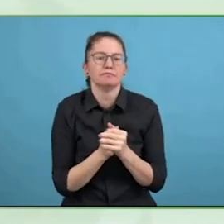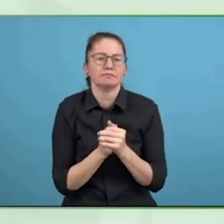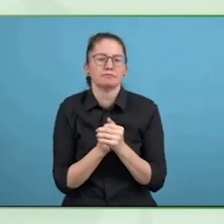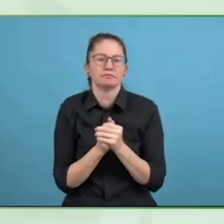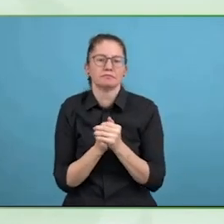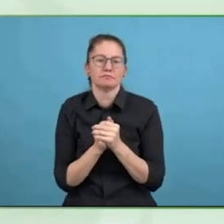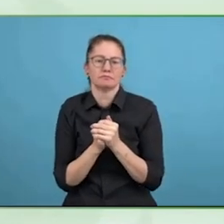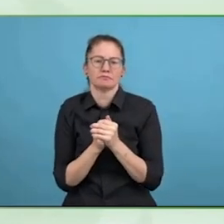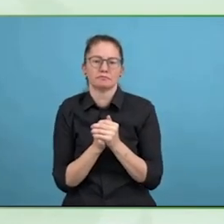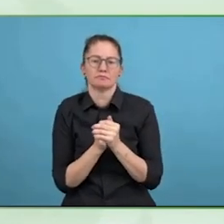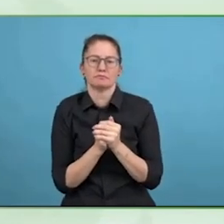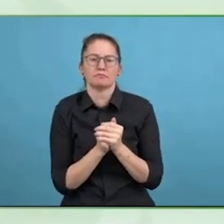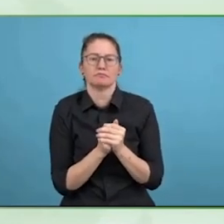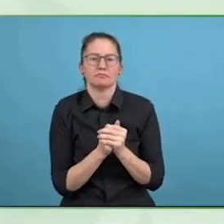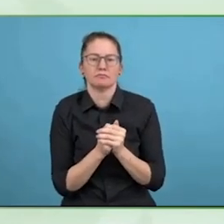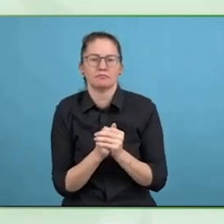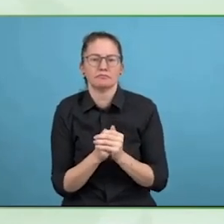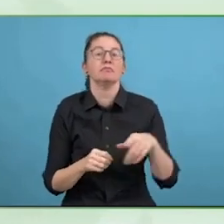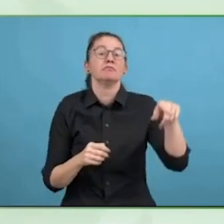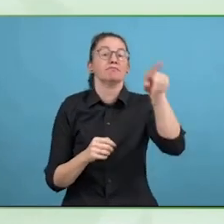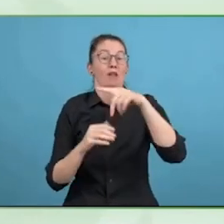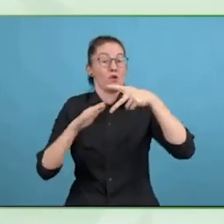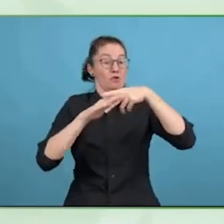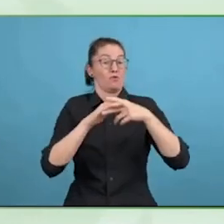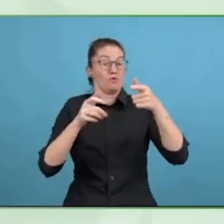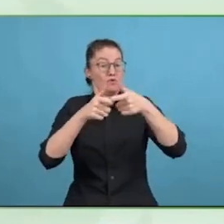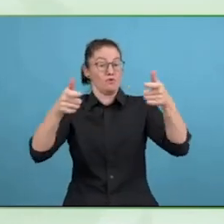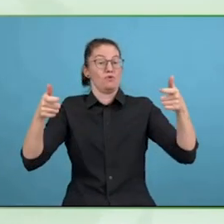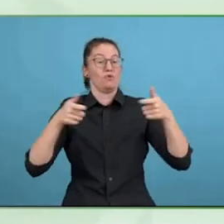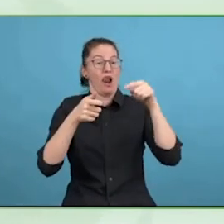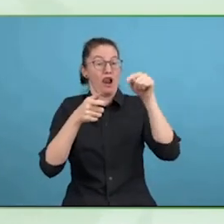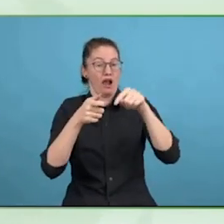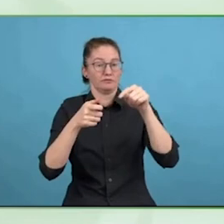sector has to use between what is required you are going to deliver